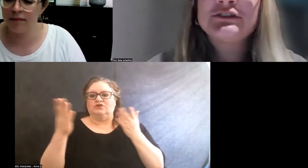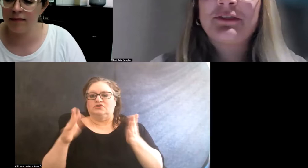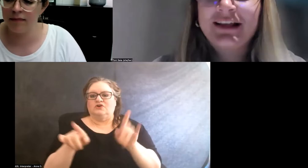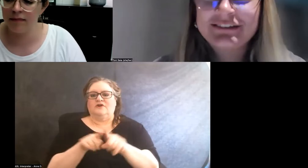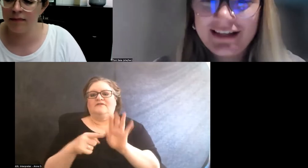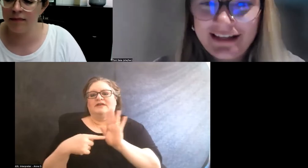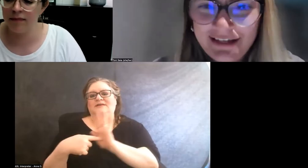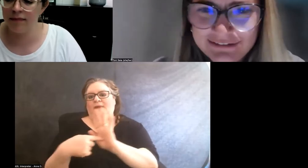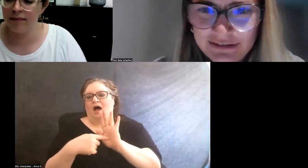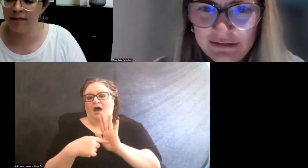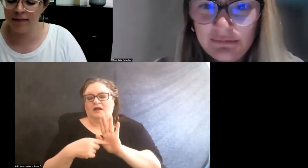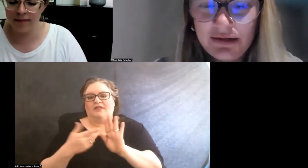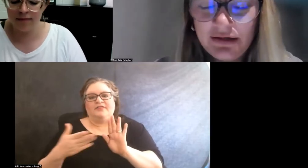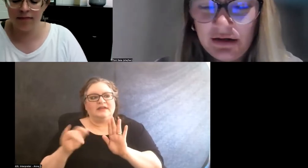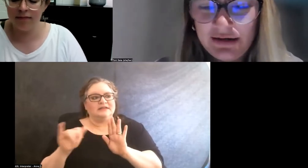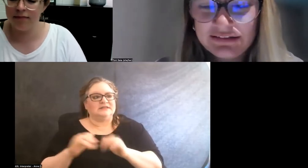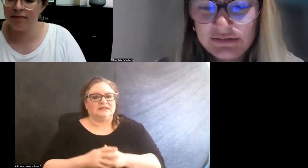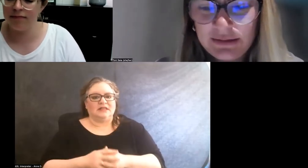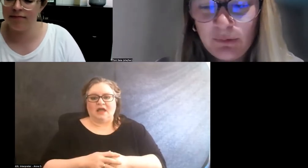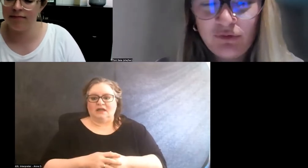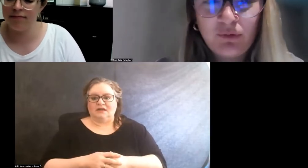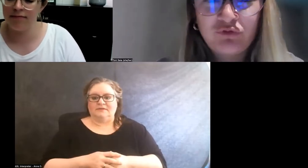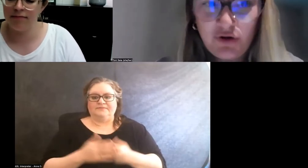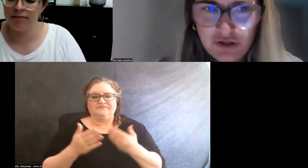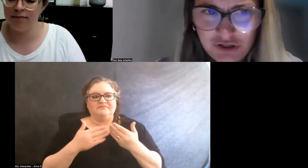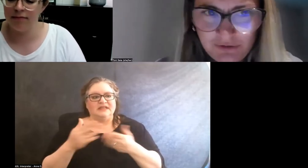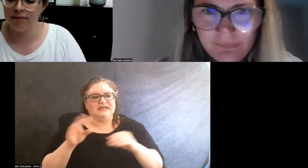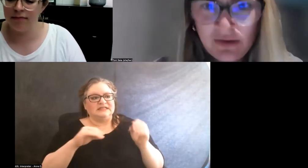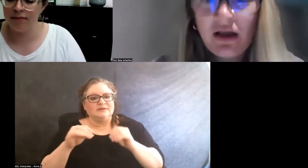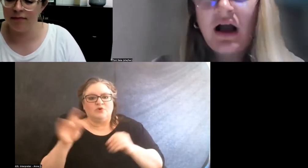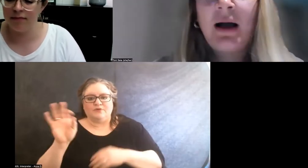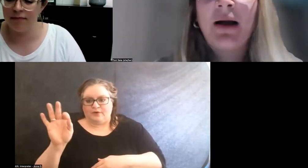So things like easily moveable furniture,